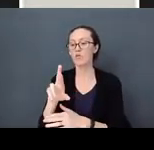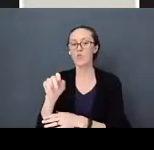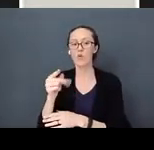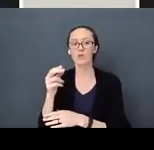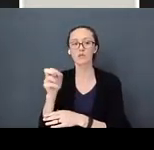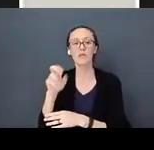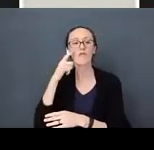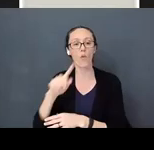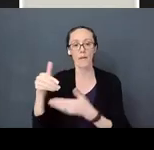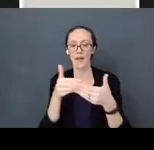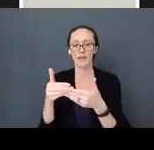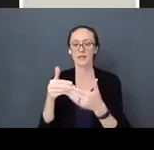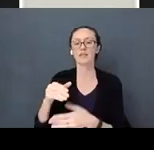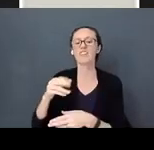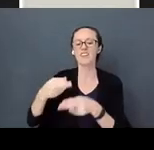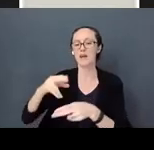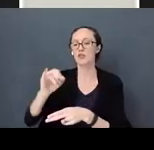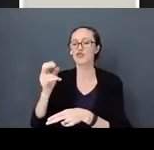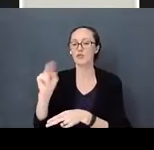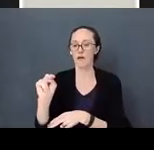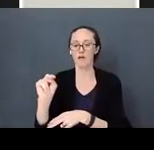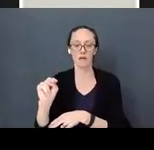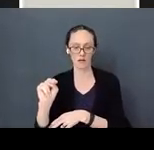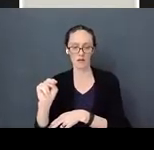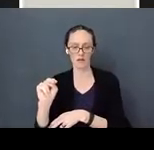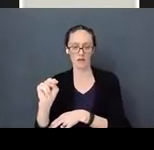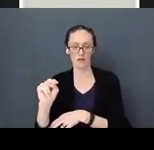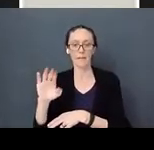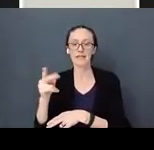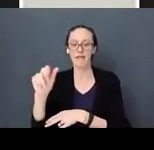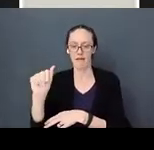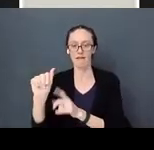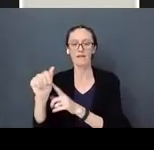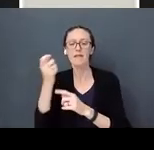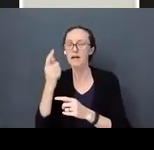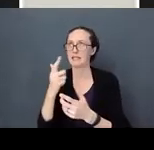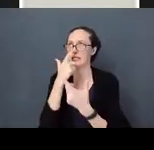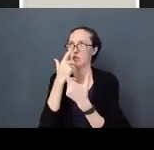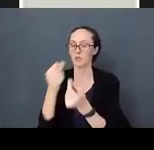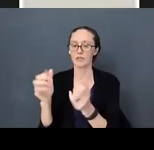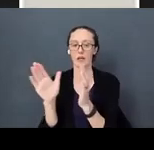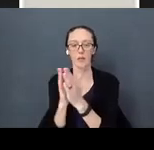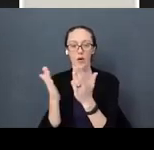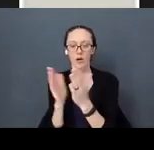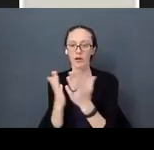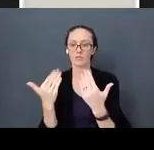If you don’t have it, I really recommend that you get it. It talks about how we can help a